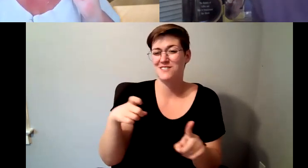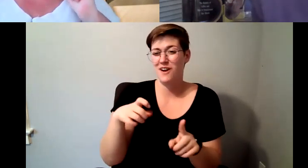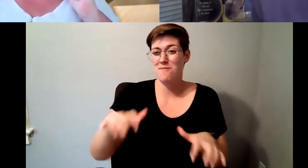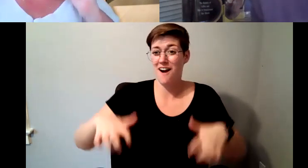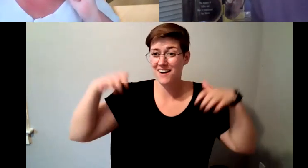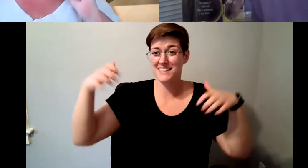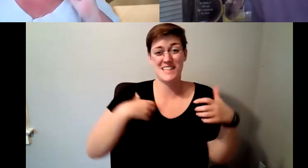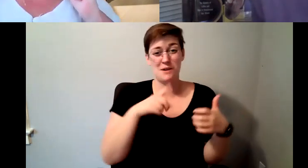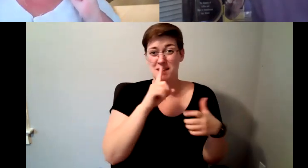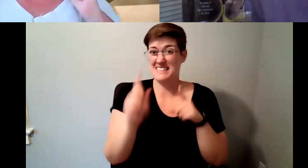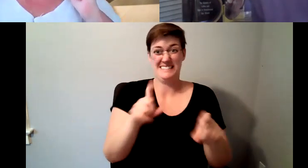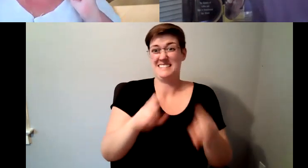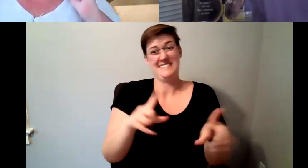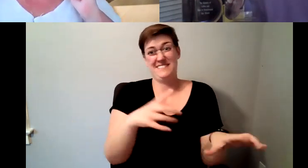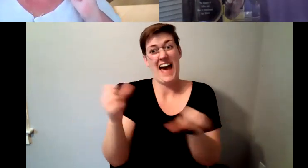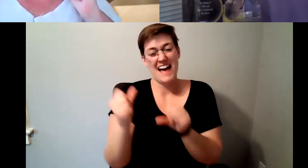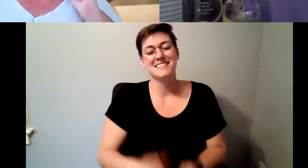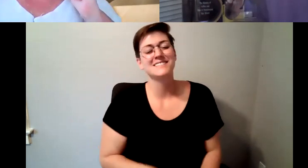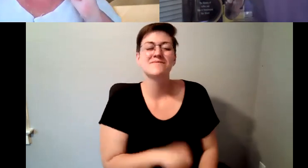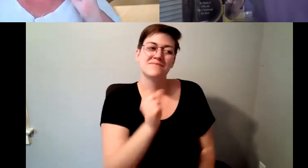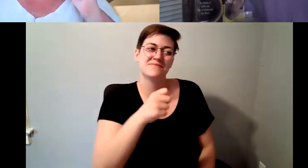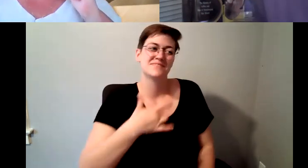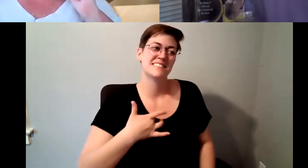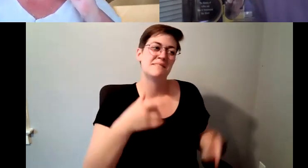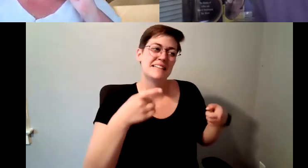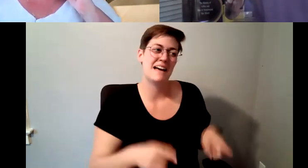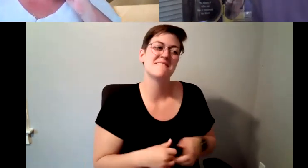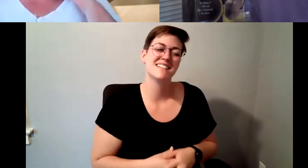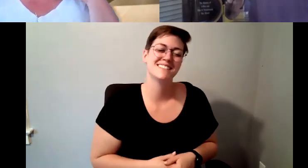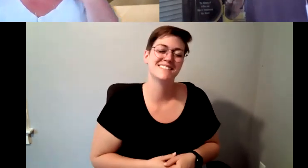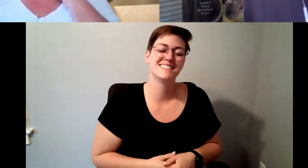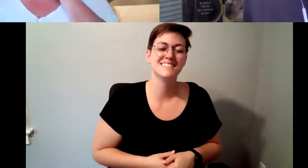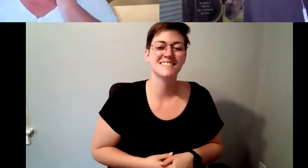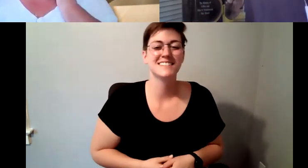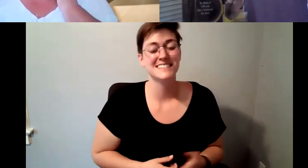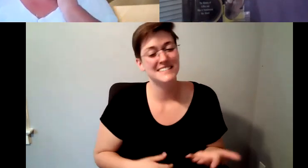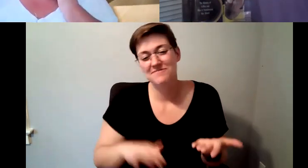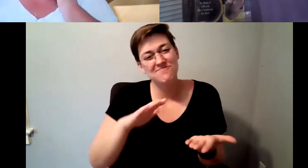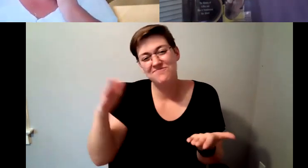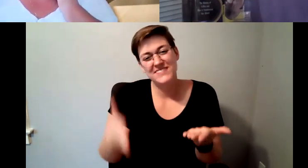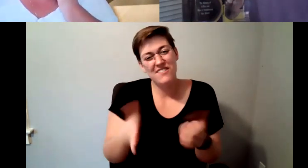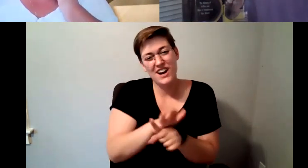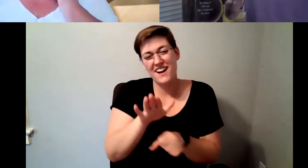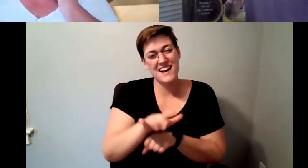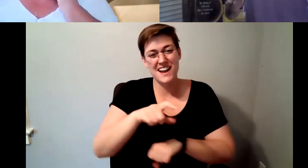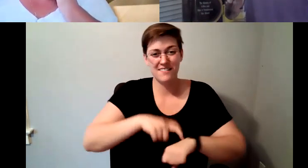D. Major Cohen: yeah I had a feeling that often happens. D. Major Cohen: You know, so I think we'll never have enough time Kelly, but you guys